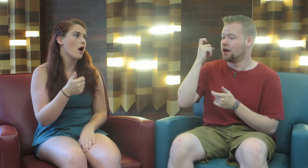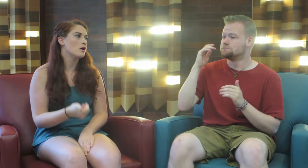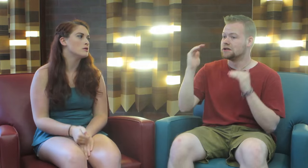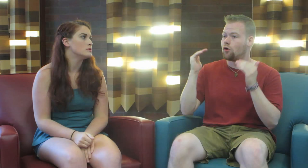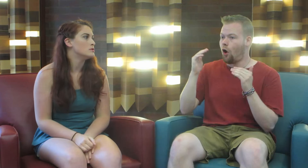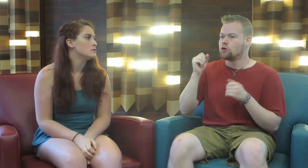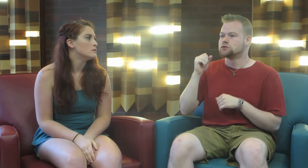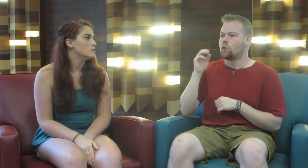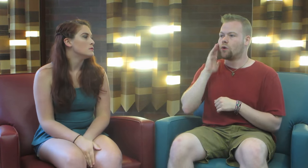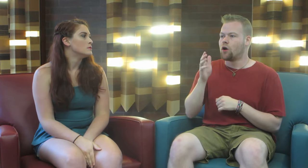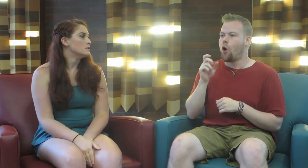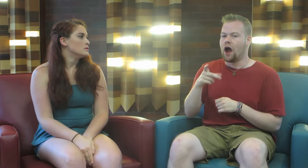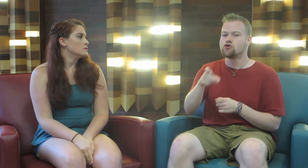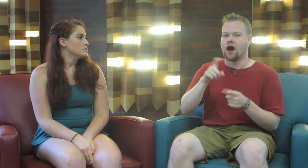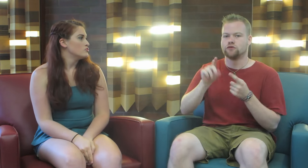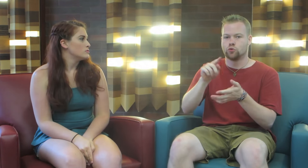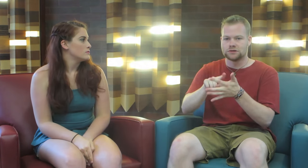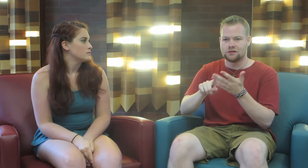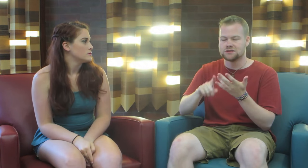R: I think that’s because adults will say okay, you have to do this, this, this,